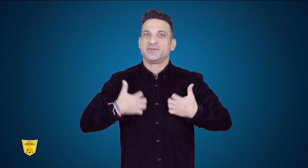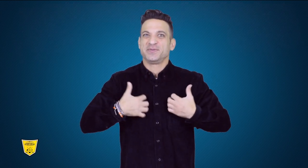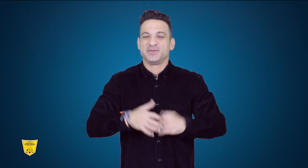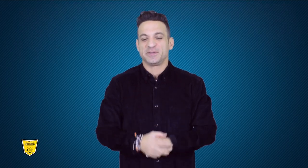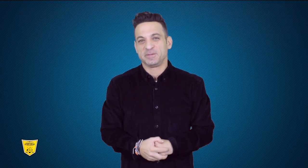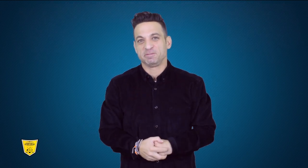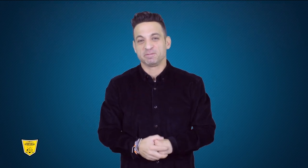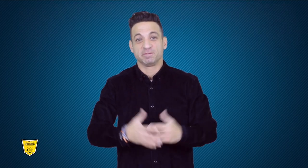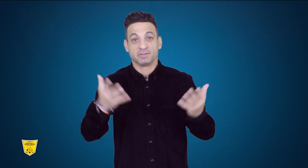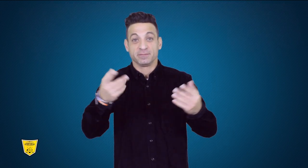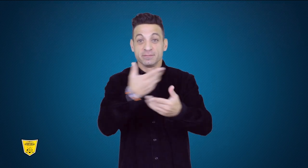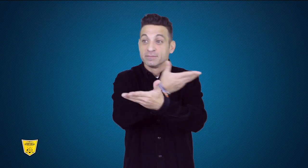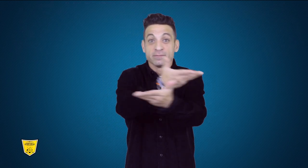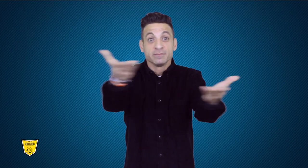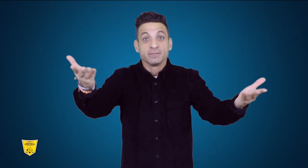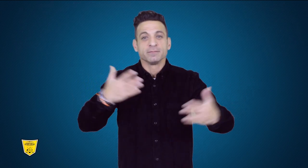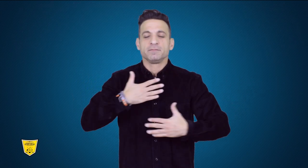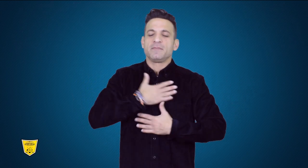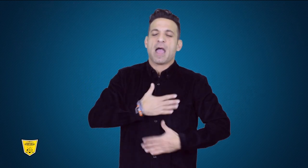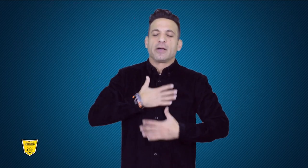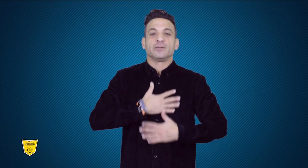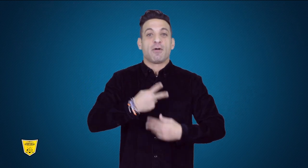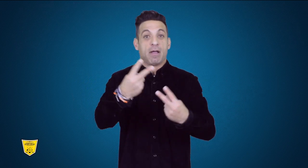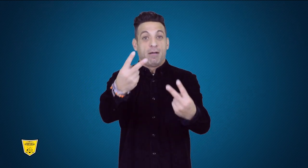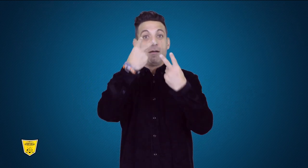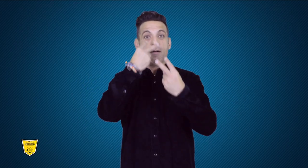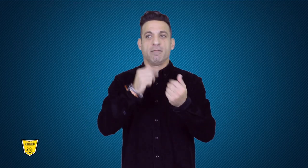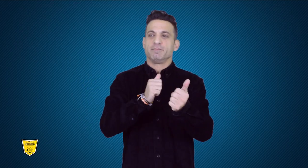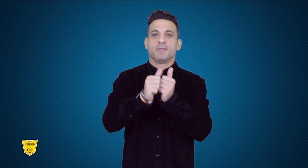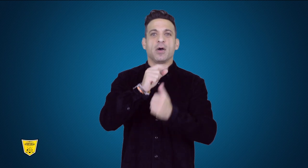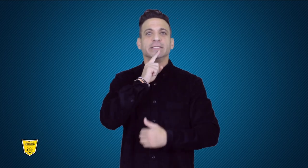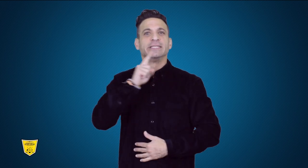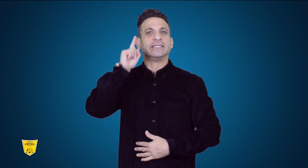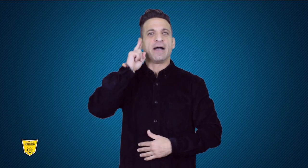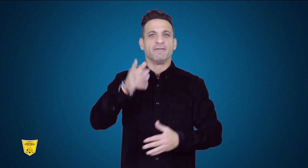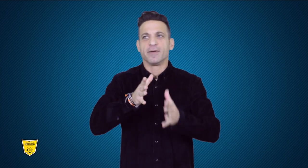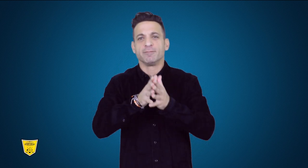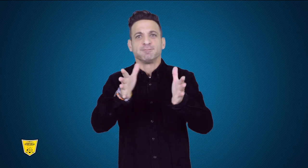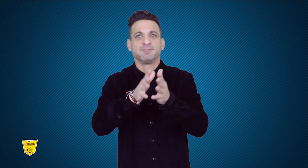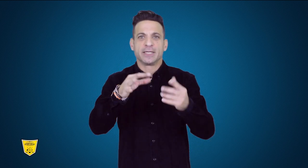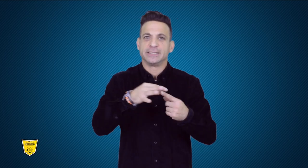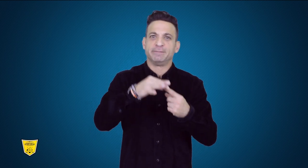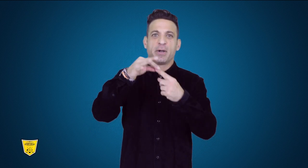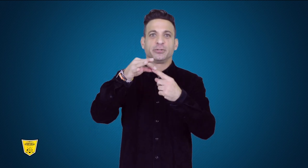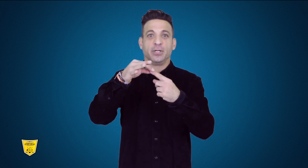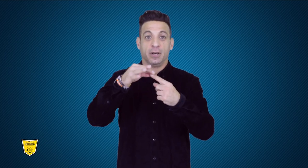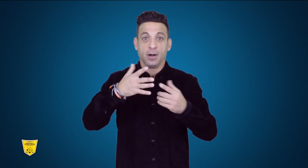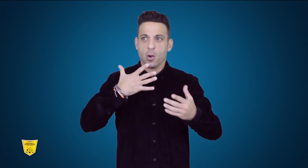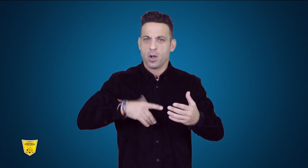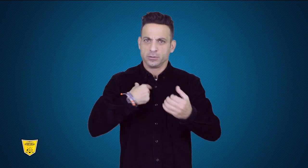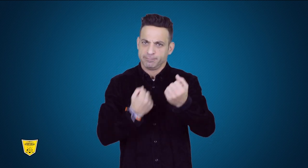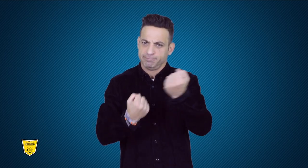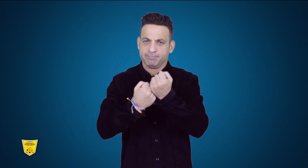If you enjoy watching this SportsDeaf special report